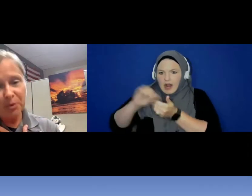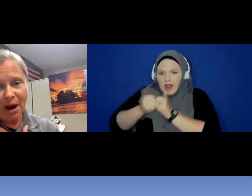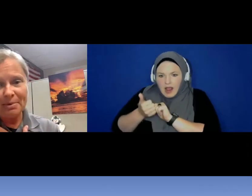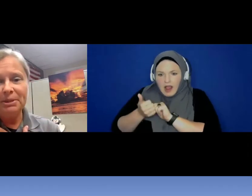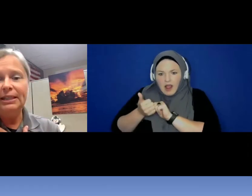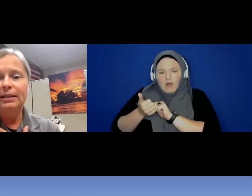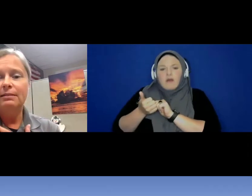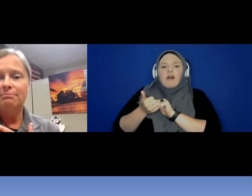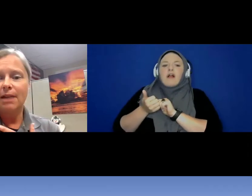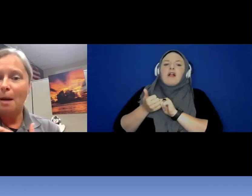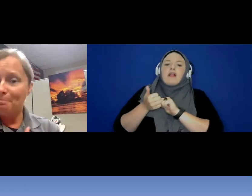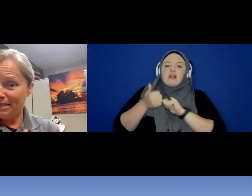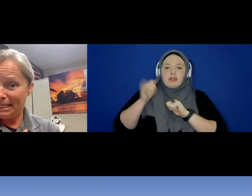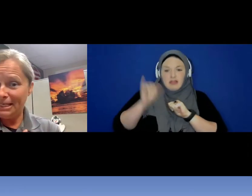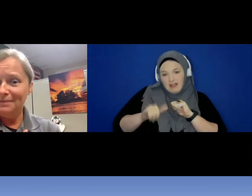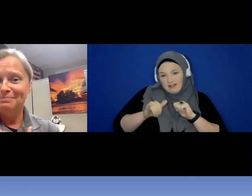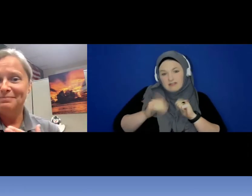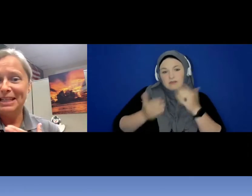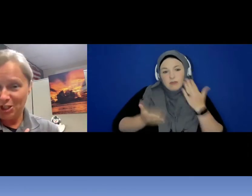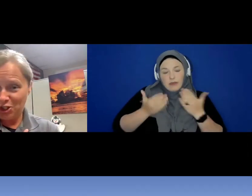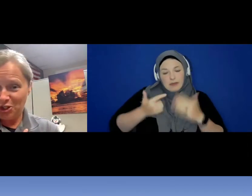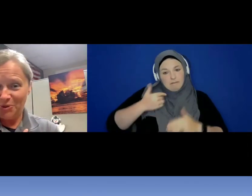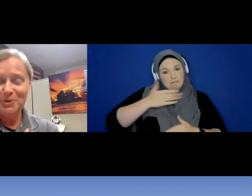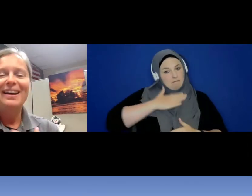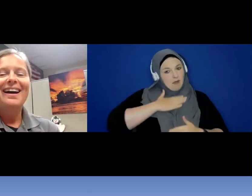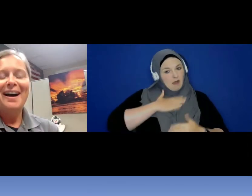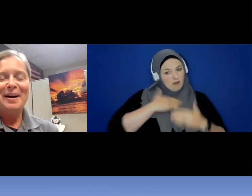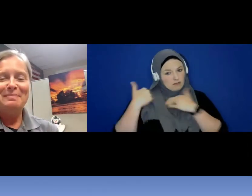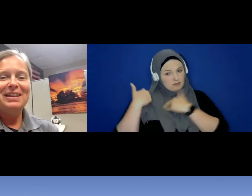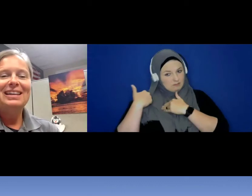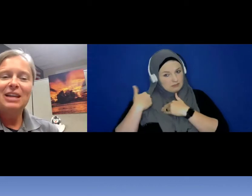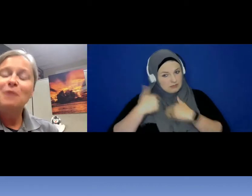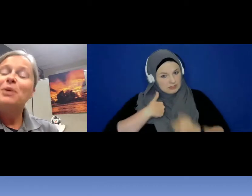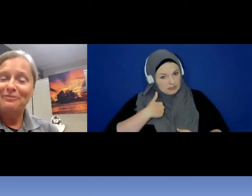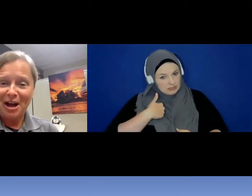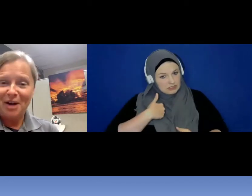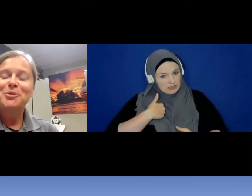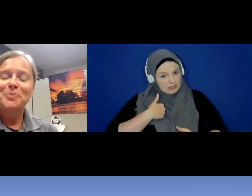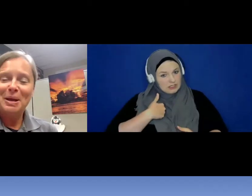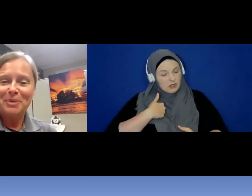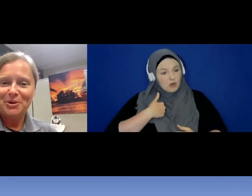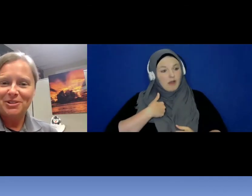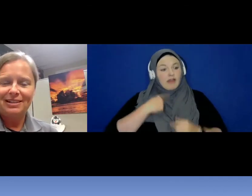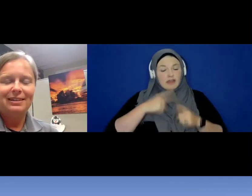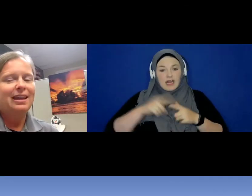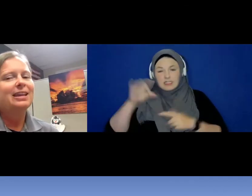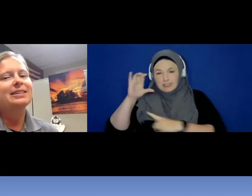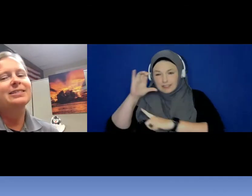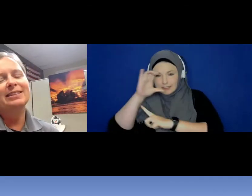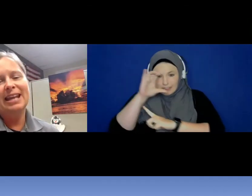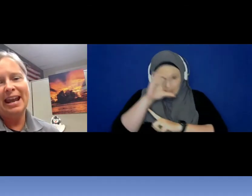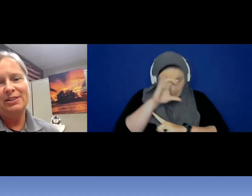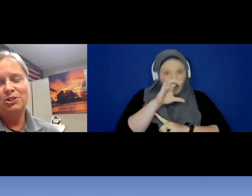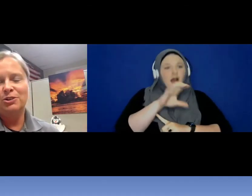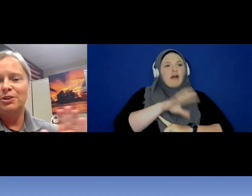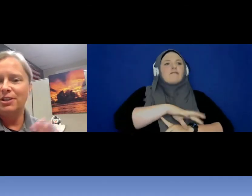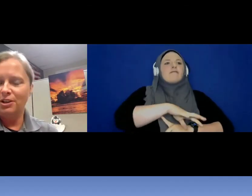probably on me. Issue. When I found the right person they easily answered you